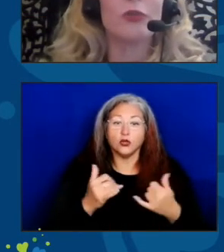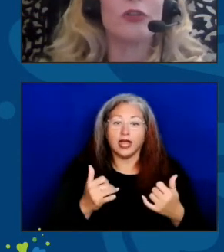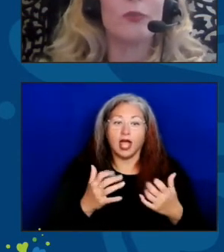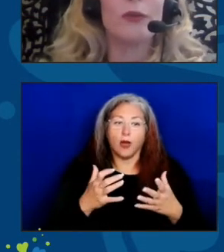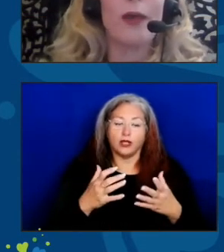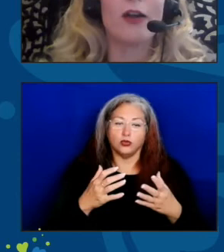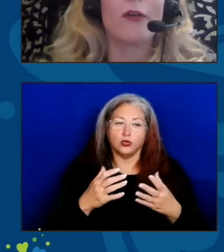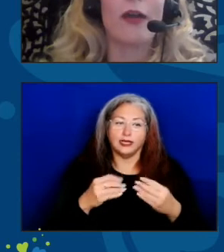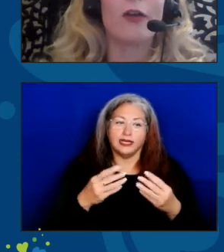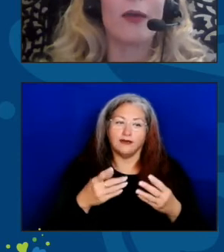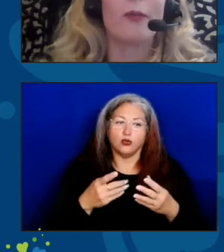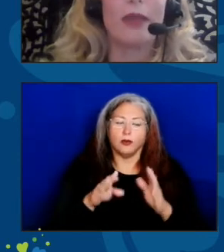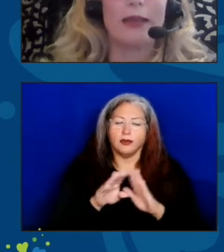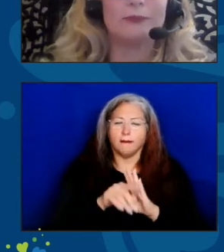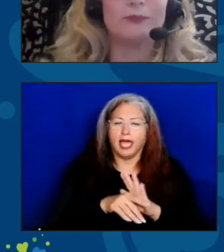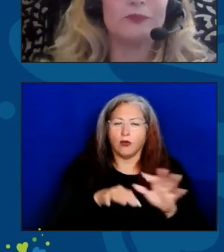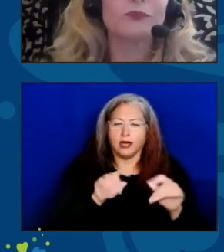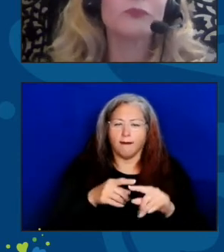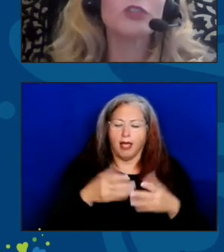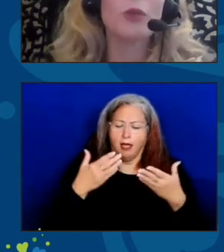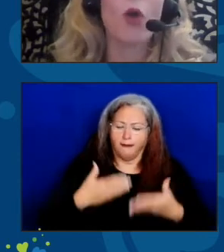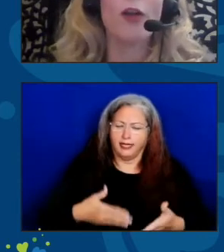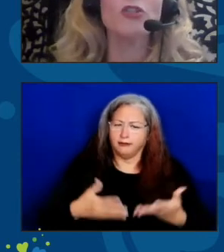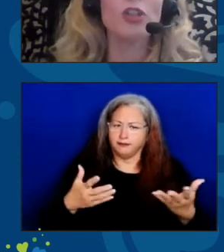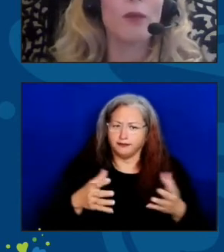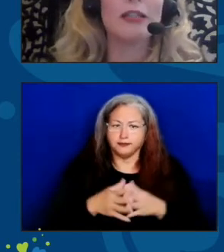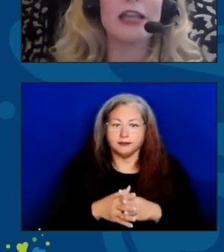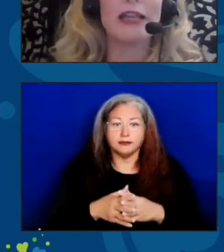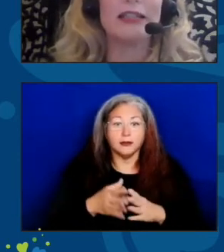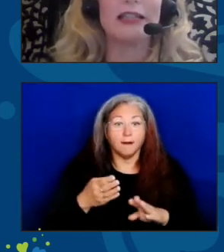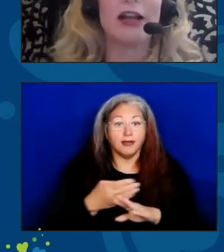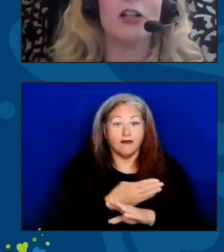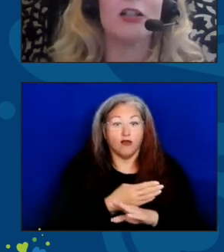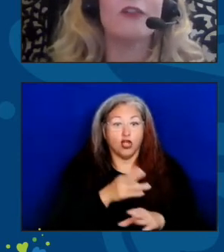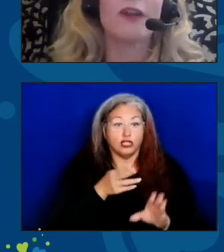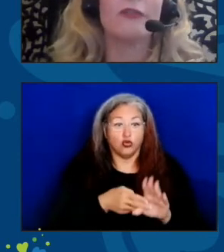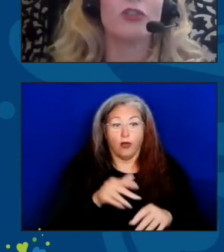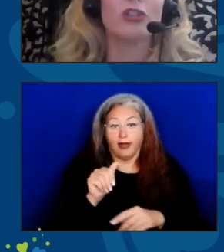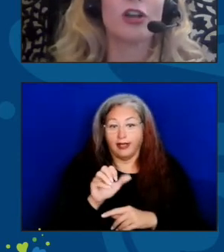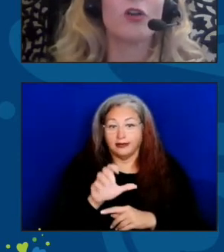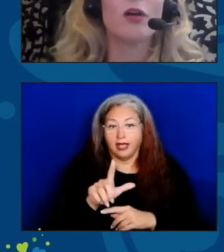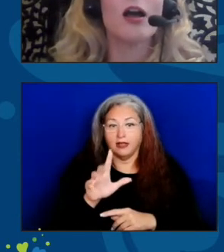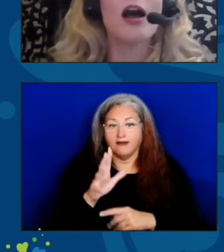a little bit background about me. Prior to coming to ACL five years ago,